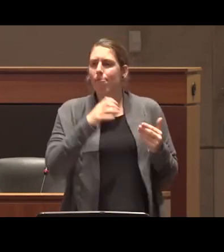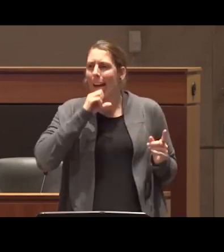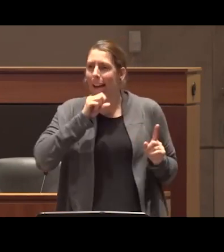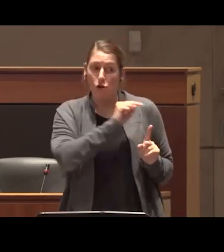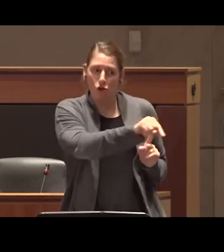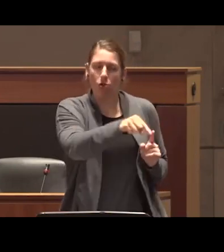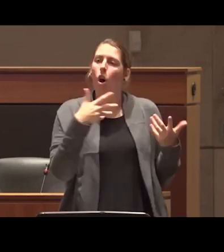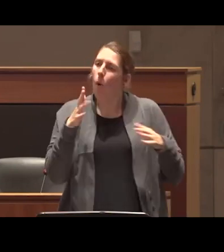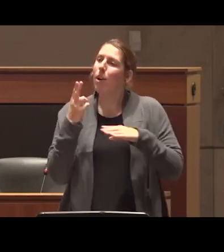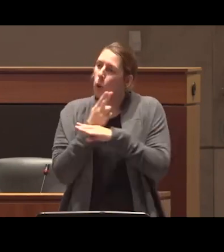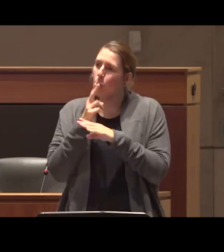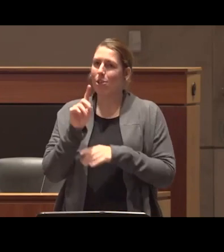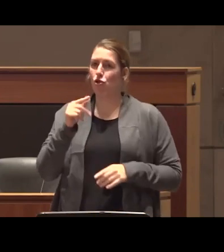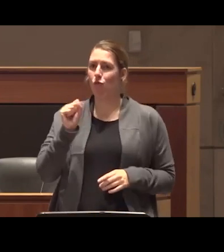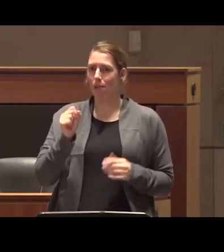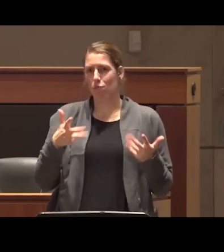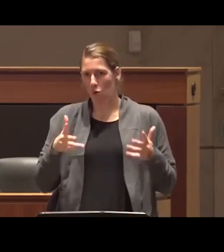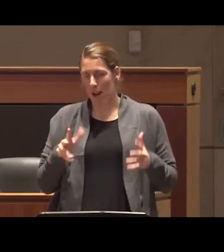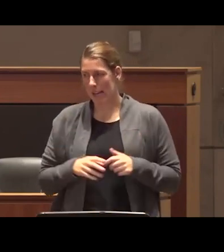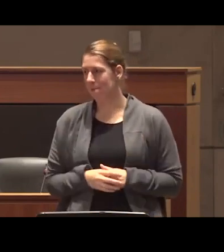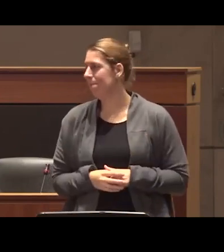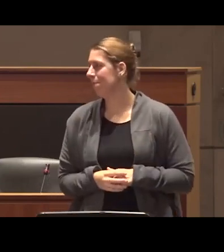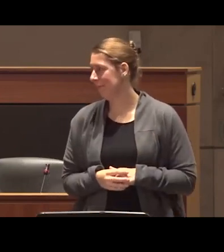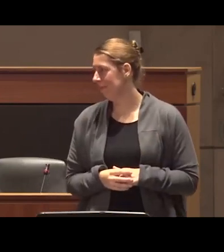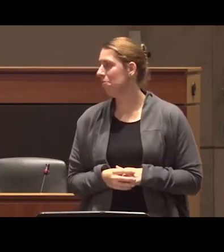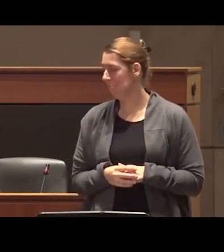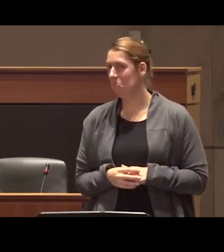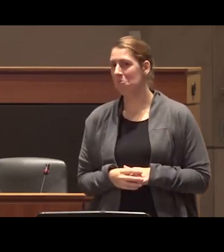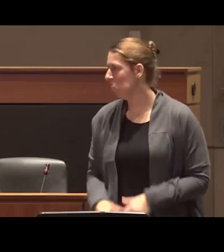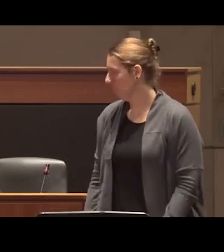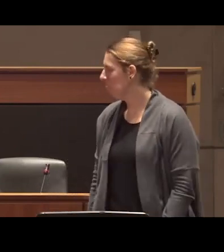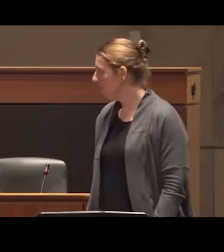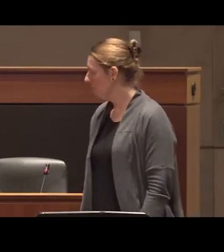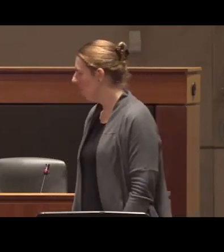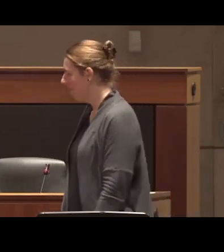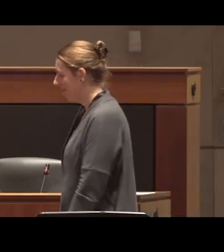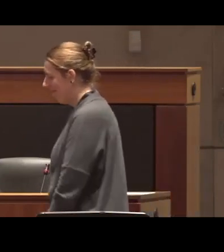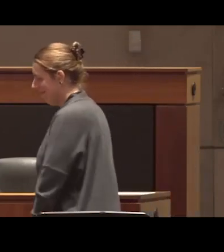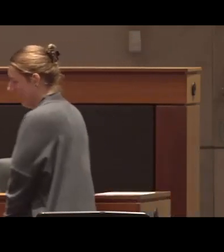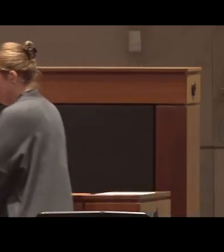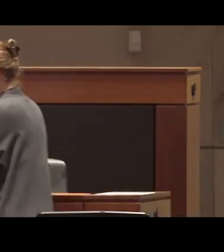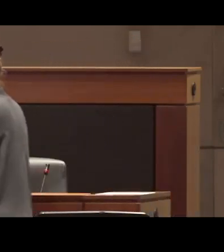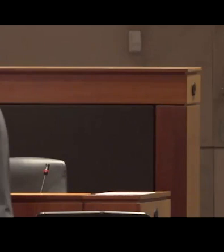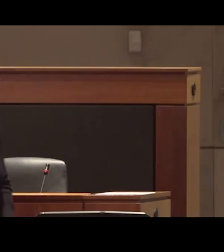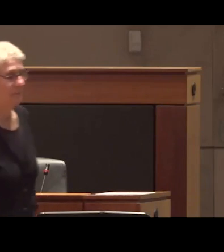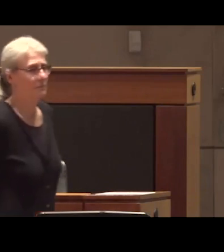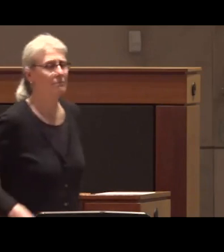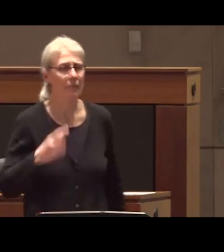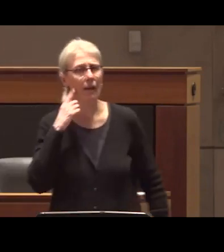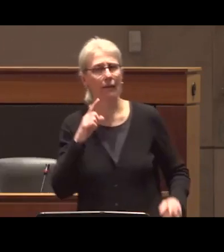already using drugs so I've kind of meandered there but to return to the question we need to